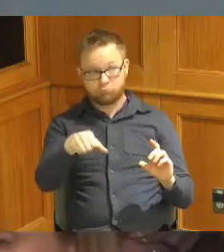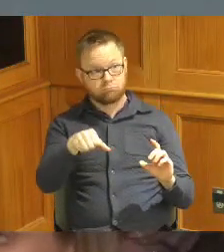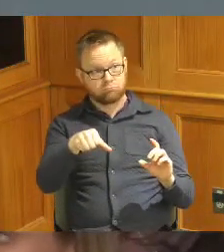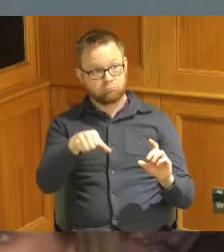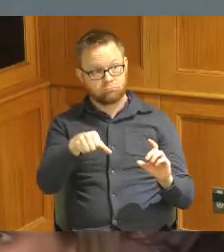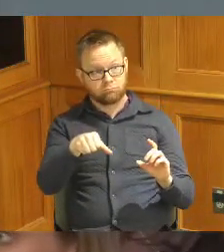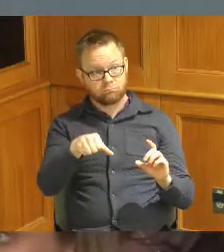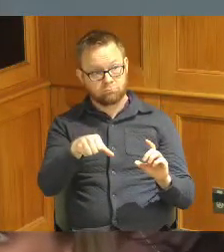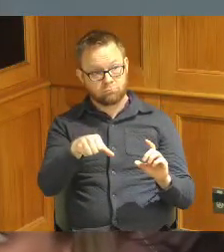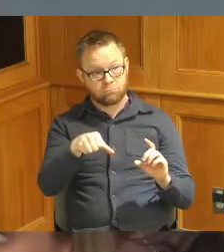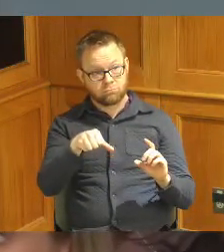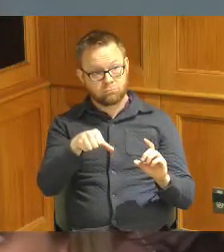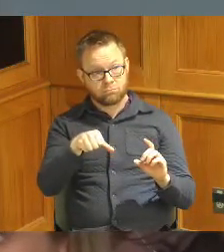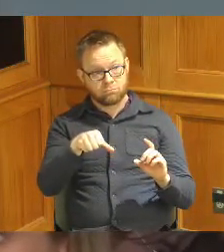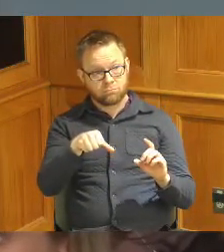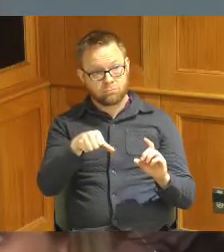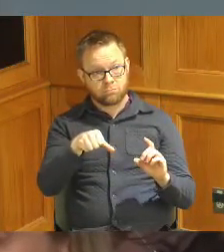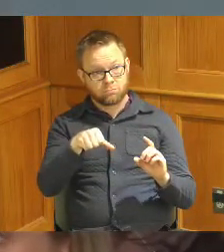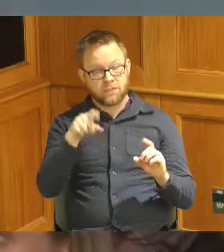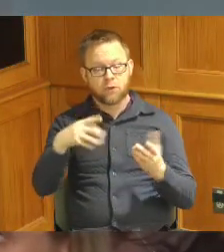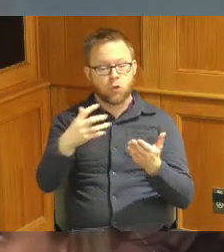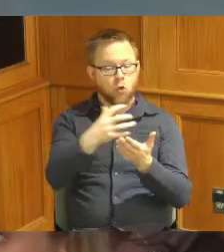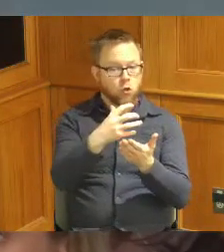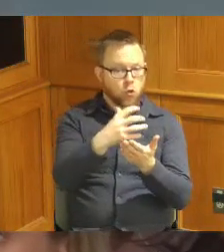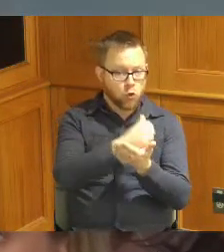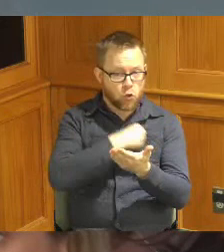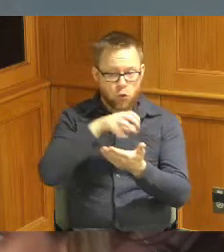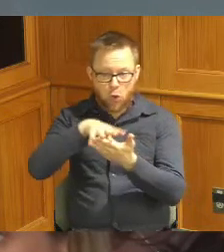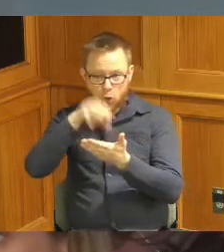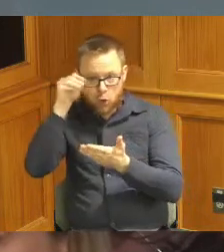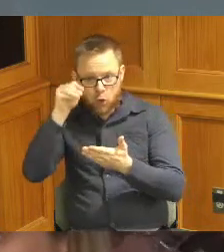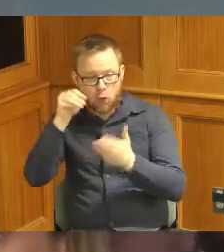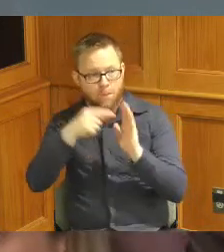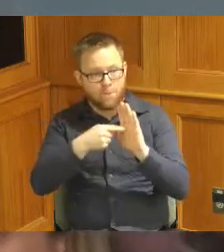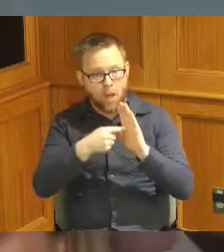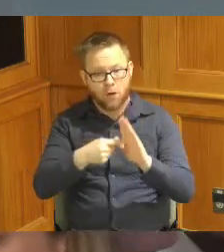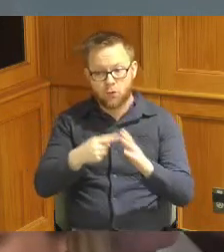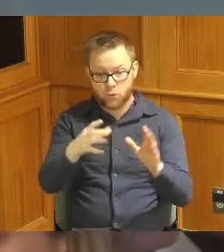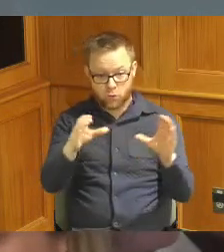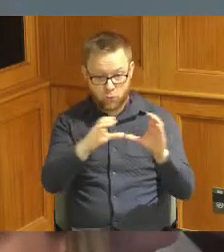this is an earning or an apprenticeship type model where you're getting a certification that's an